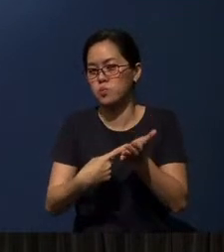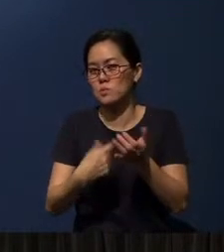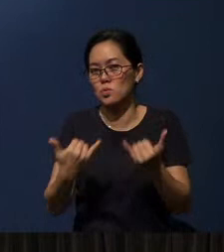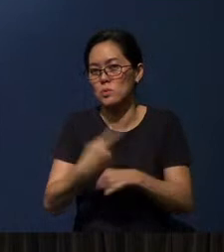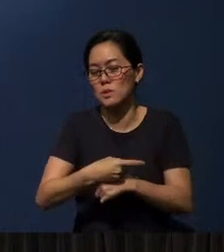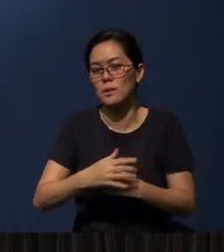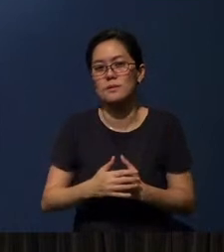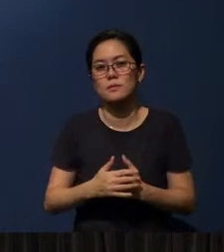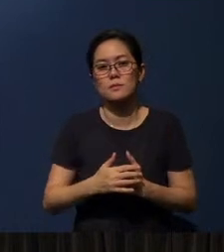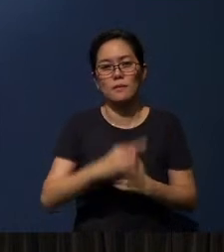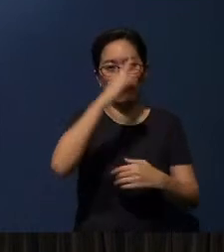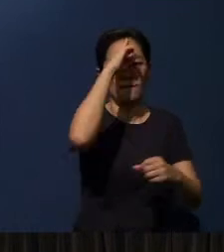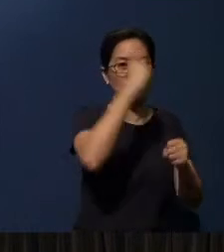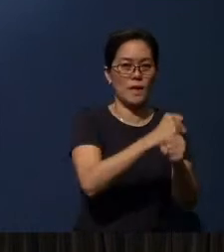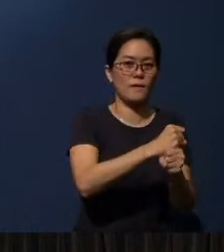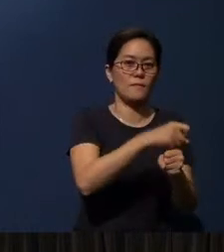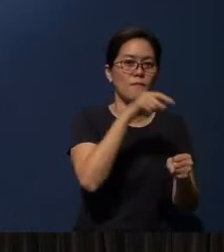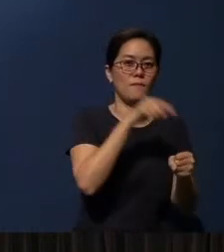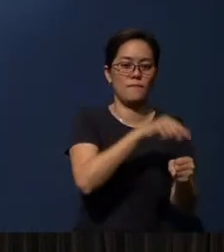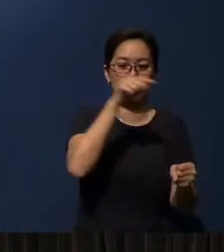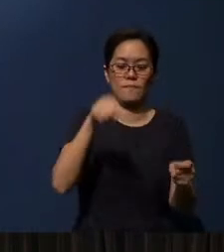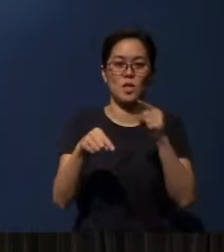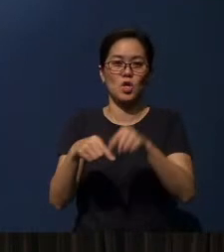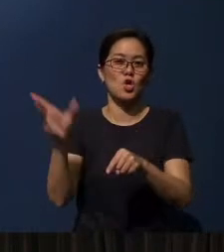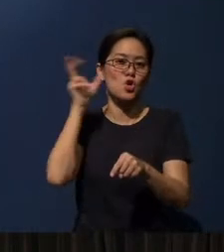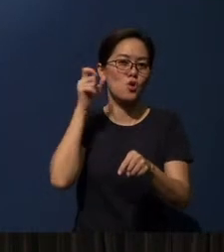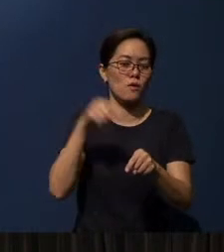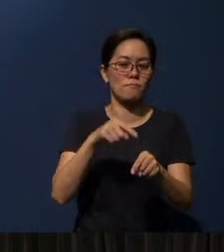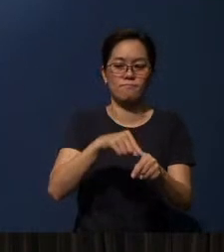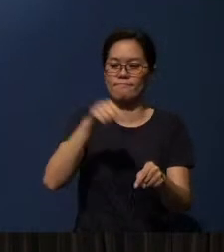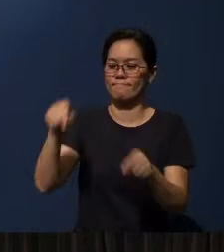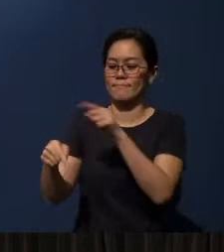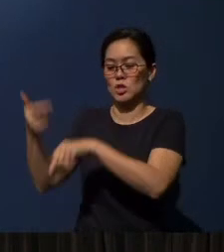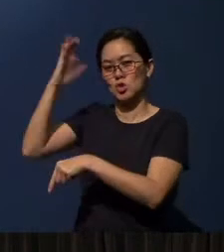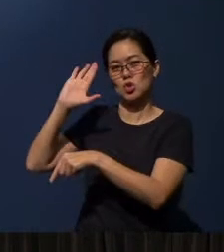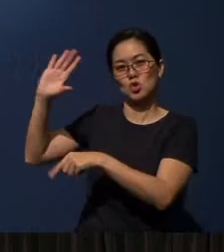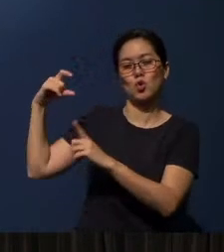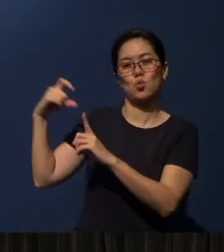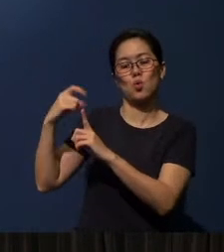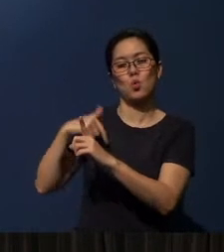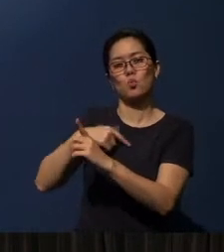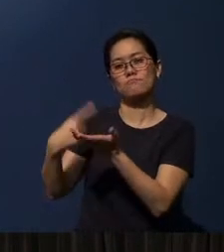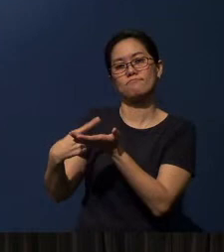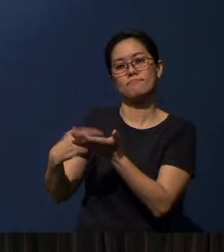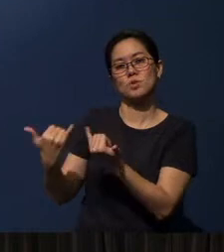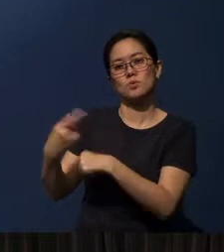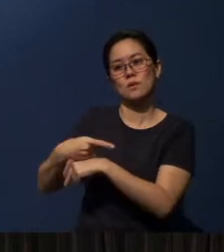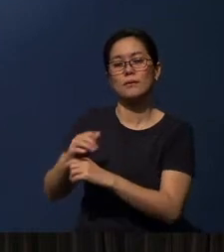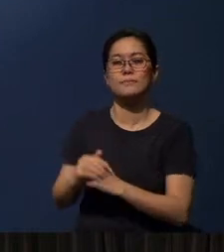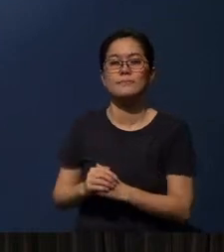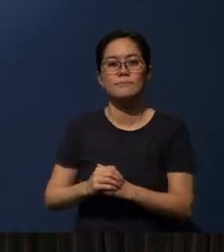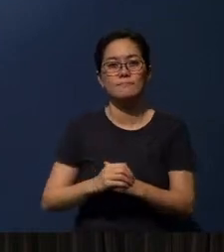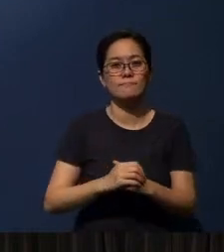Faith, the hearing, and the Word of God (are what) we are going to talk about today. Faith.